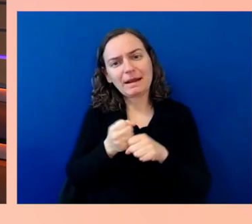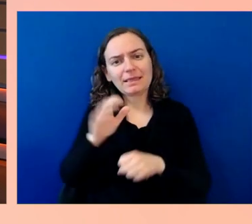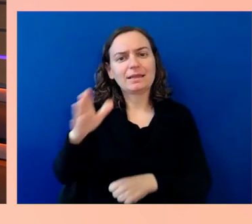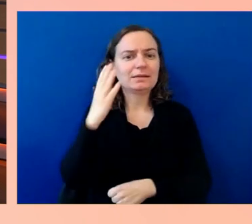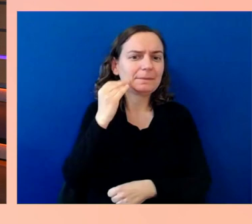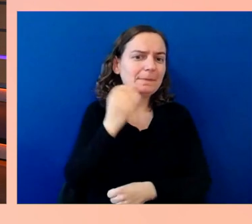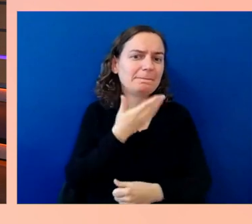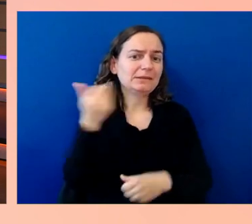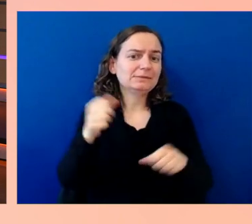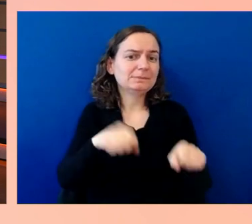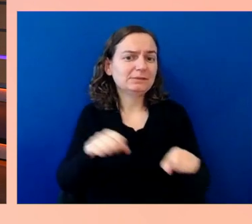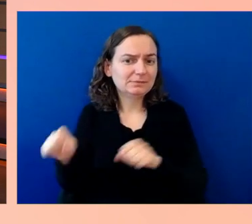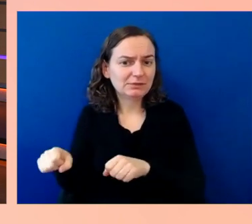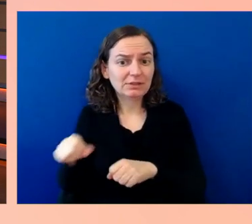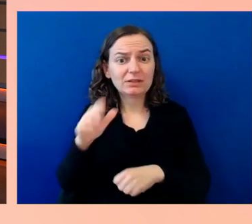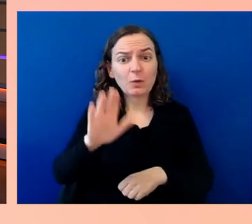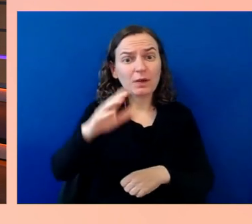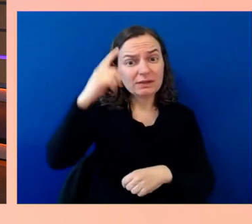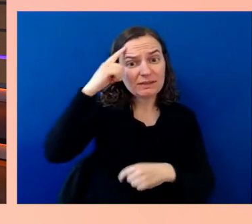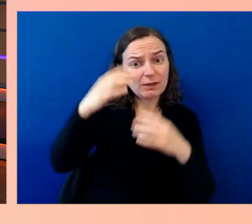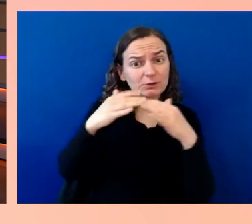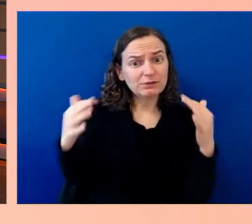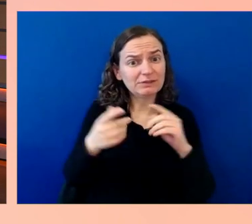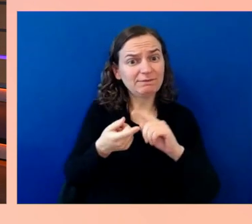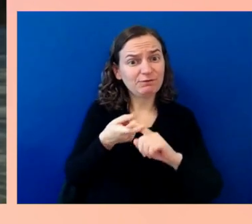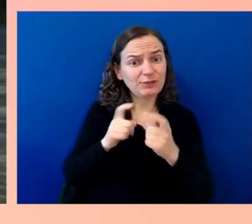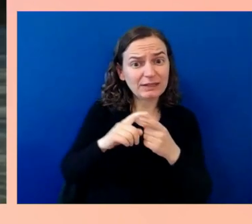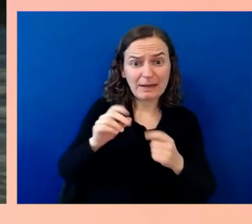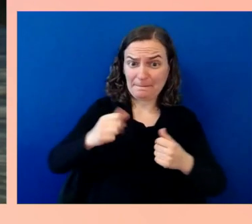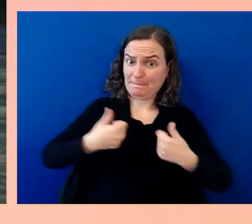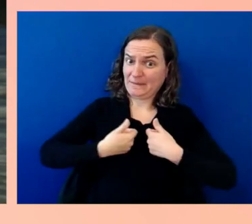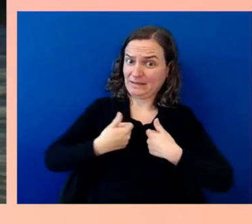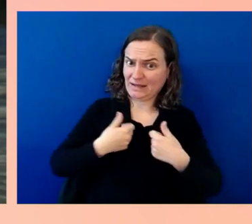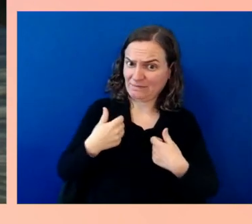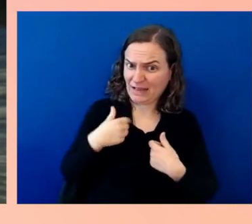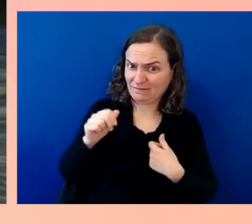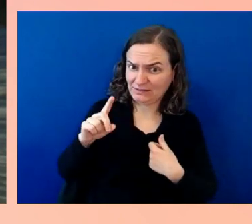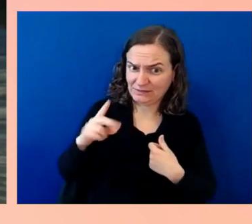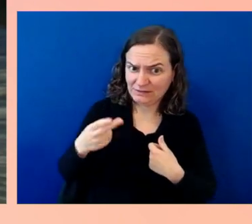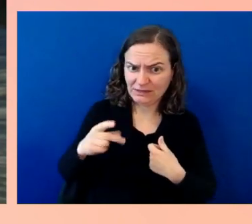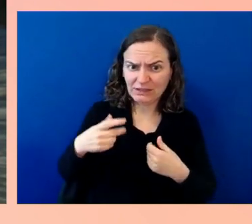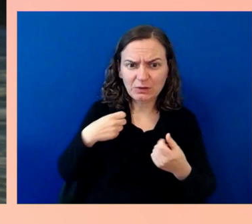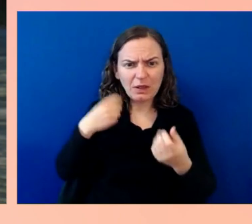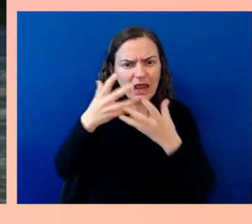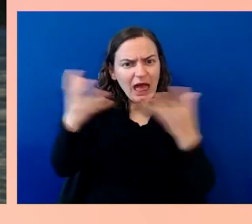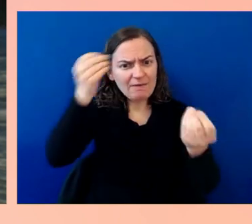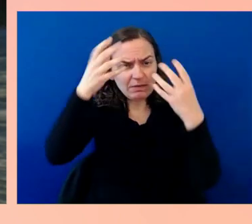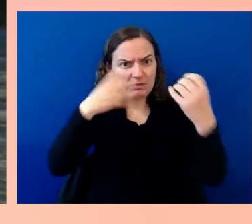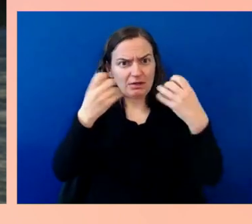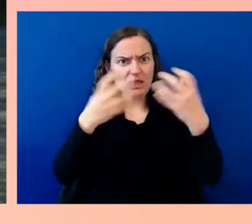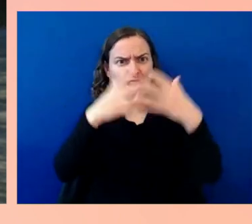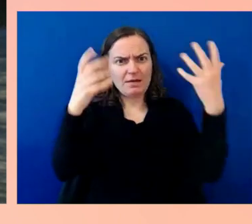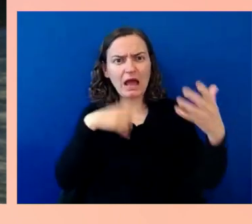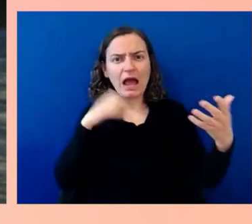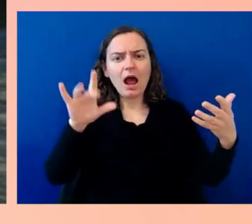there's a lot of information on the screen. I love the options, but being able to not have them is one of the best options.